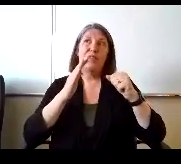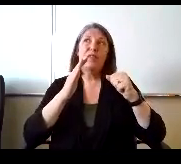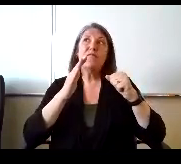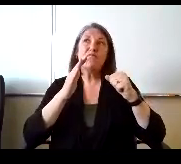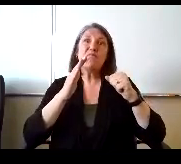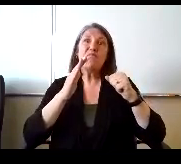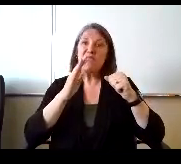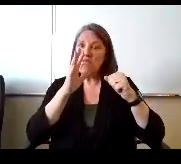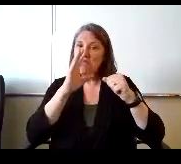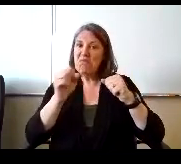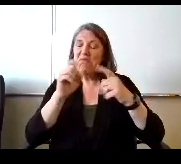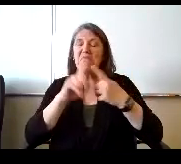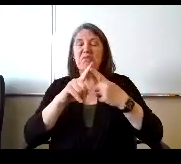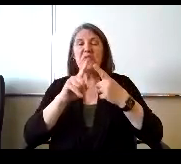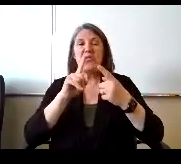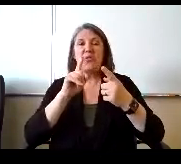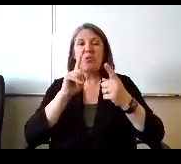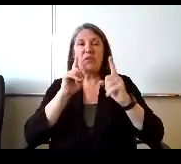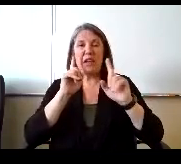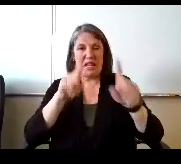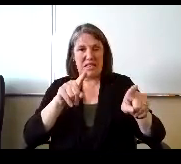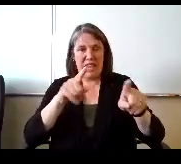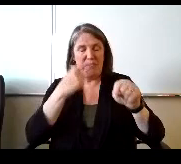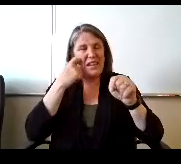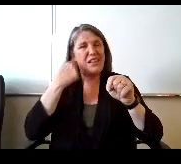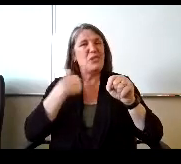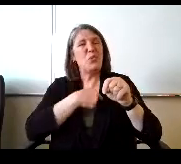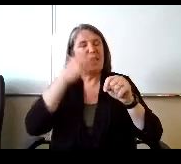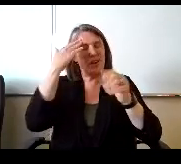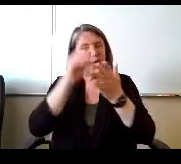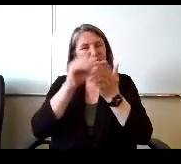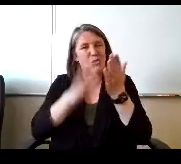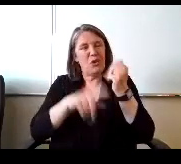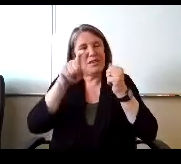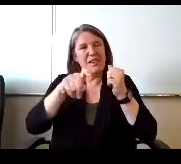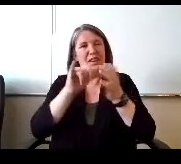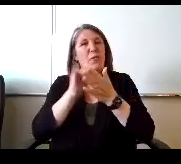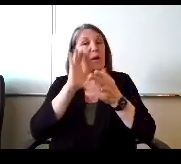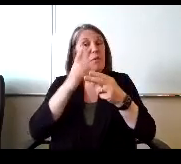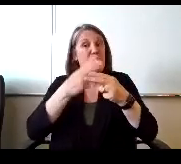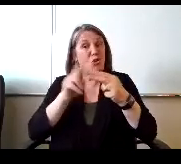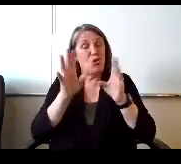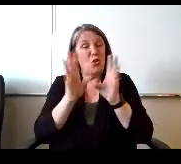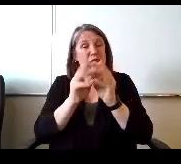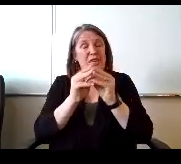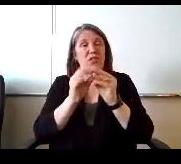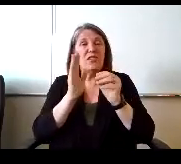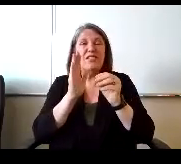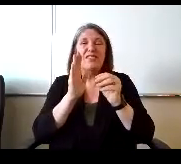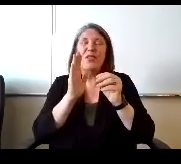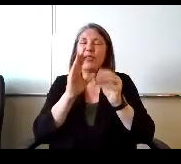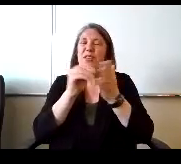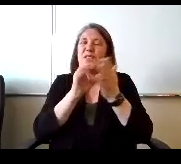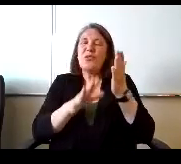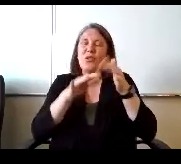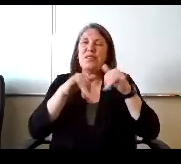this is what the students need, and so these will be short sessions and so students will still be able to enjoy their summers.